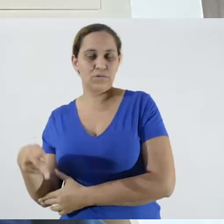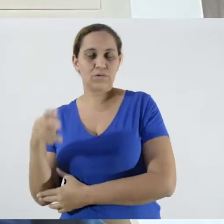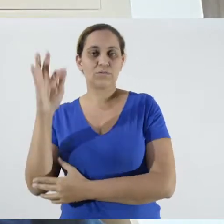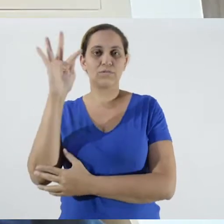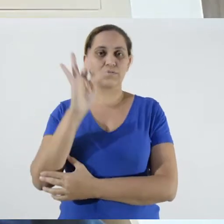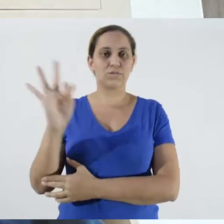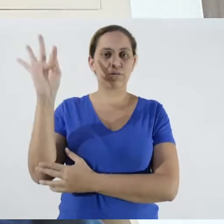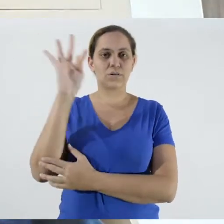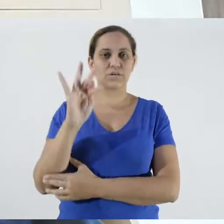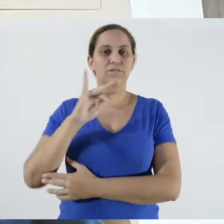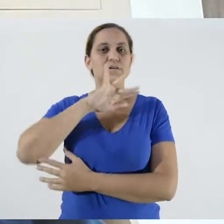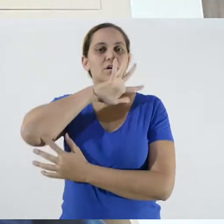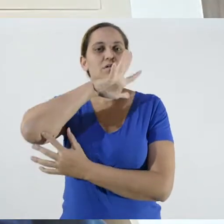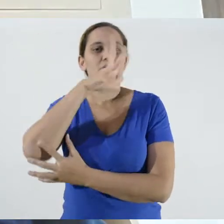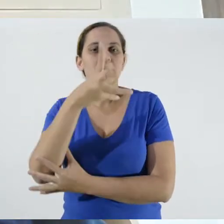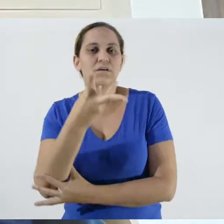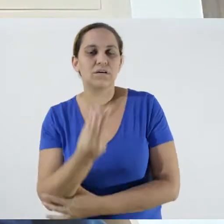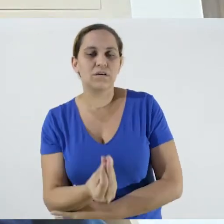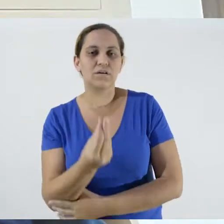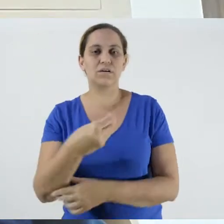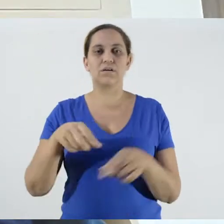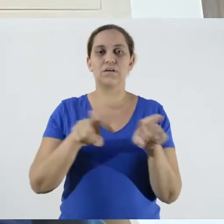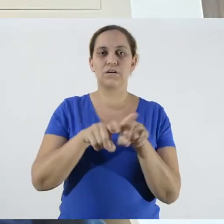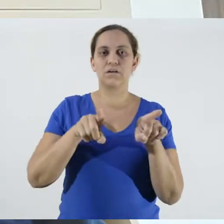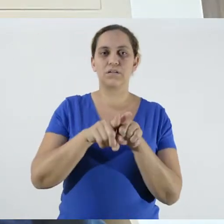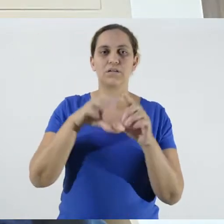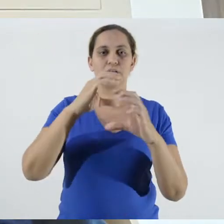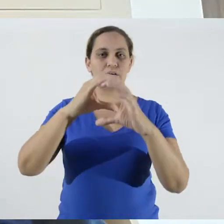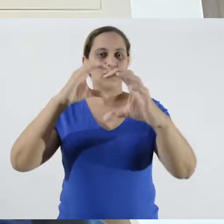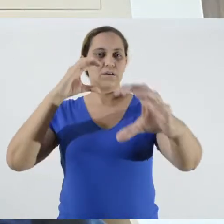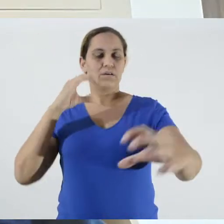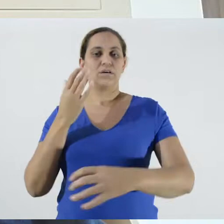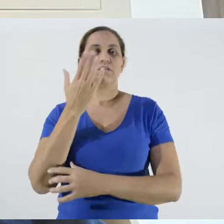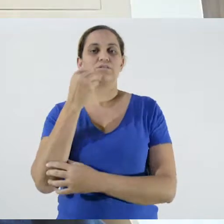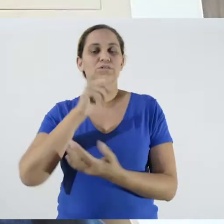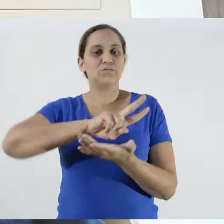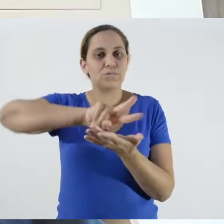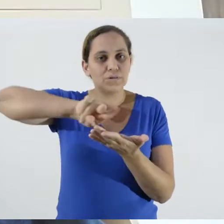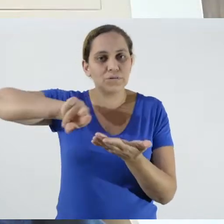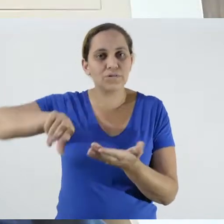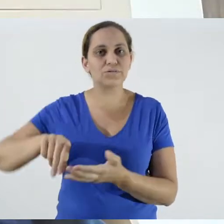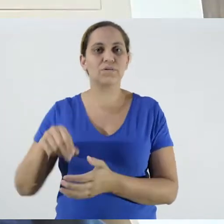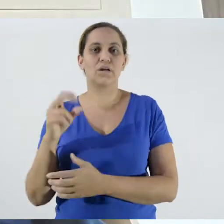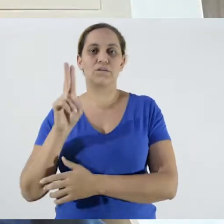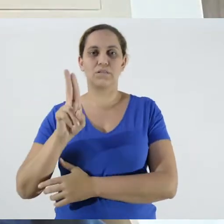the School of Zootechnics and Food Engineering, University of São Paulo.